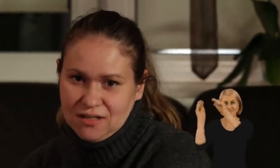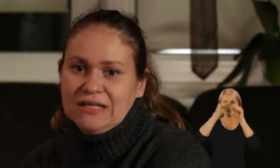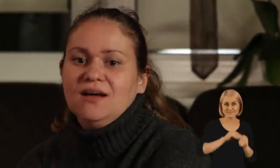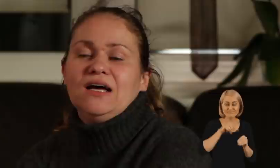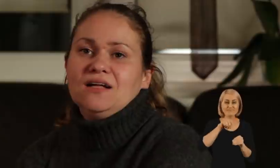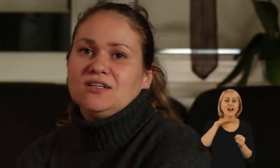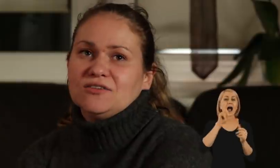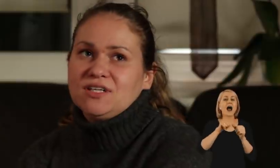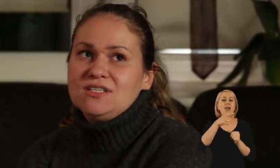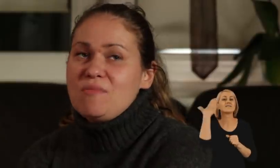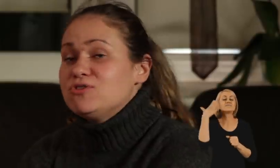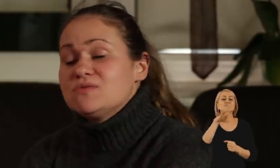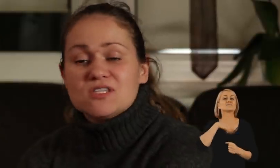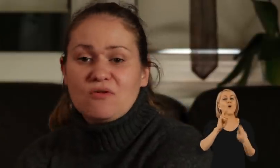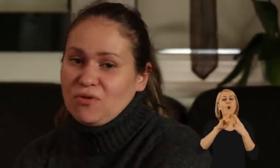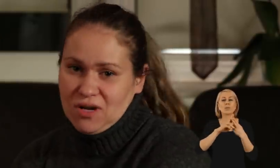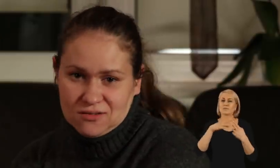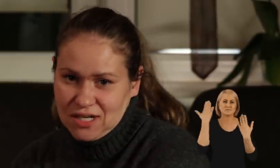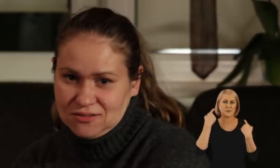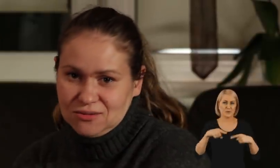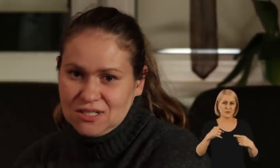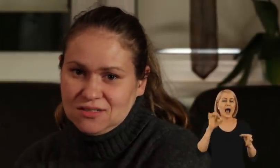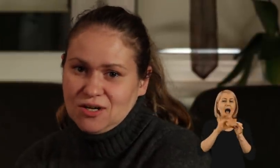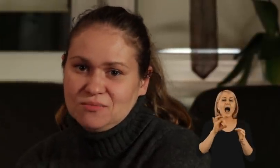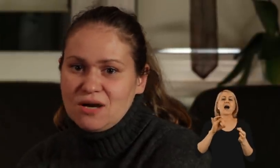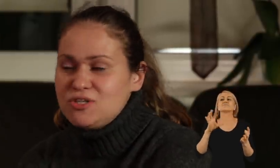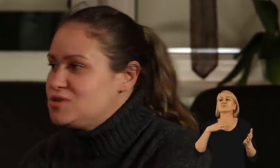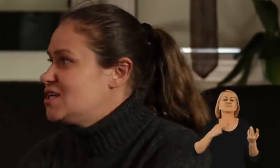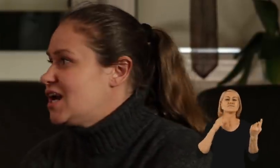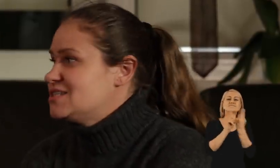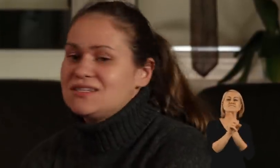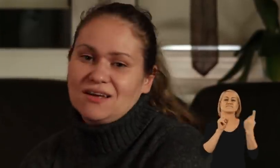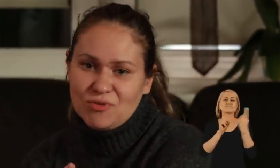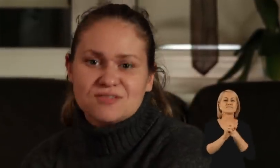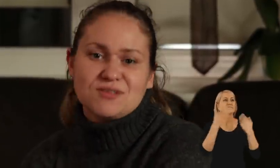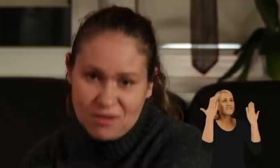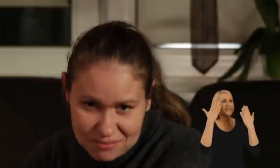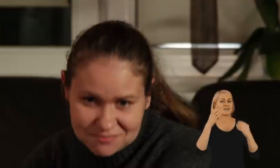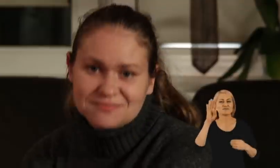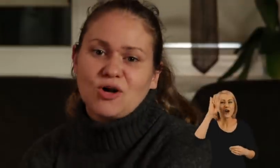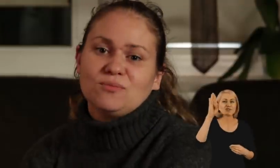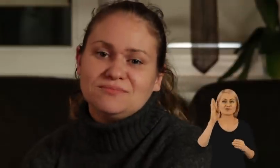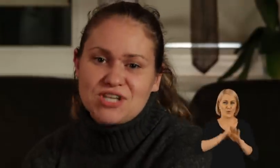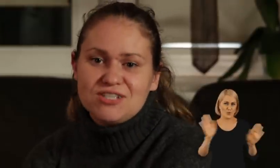Back then we had no contact at all, we were just passing each other